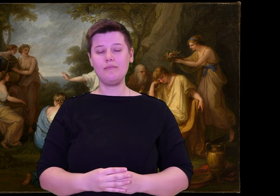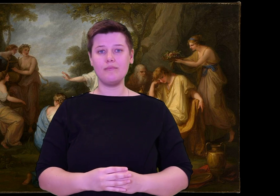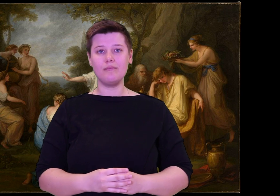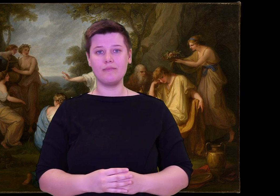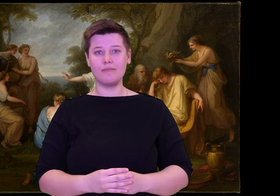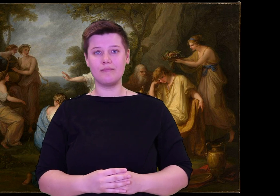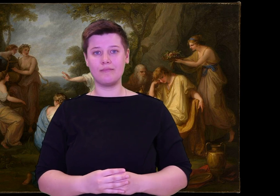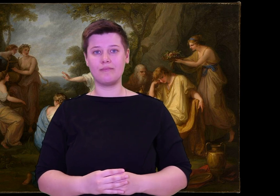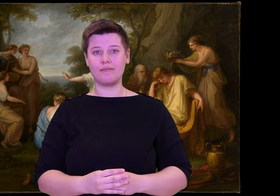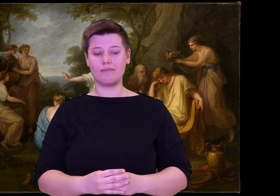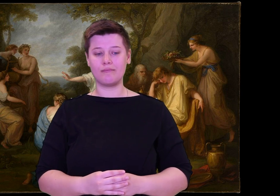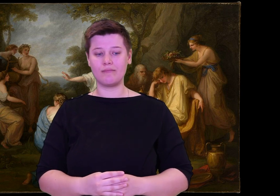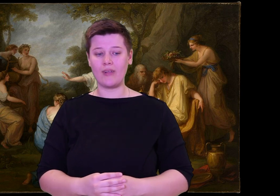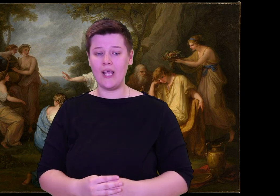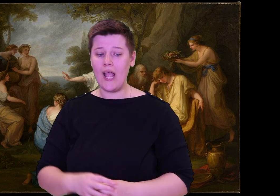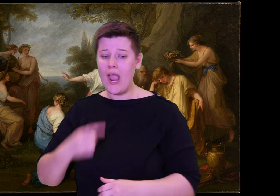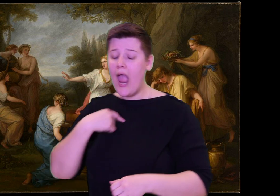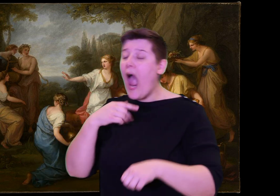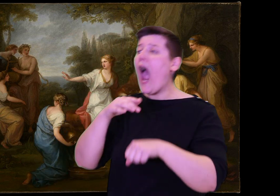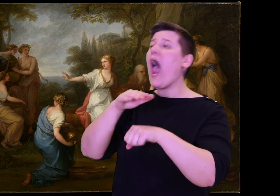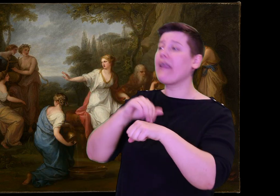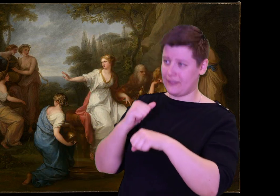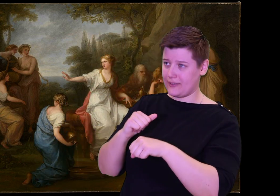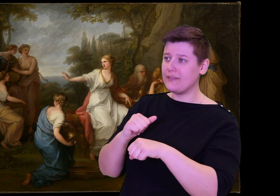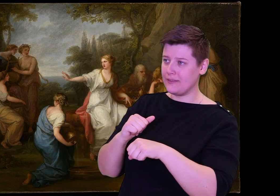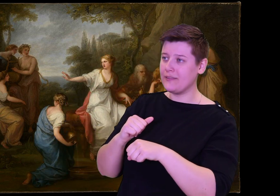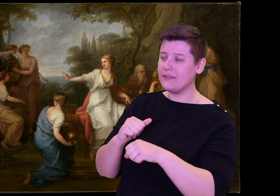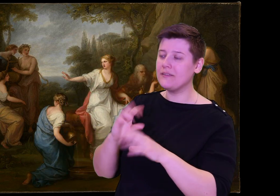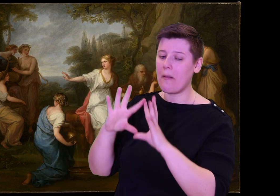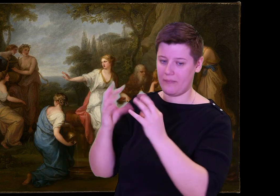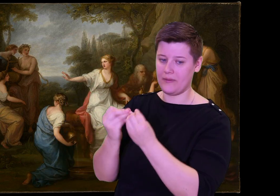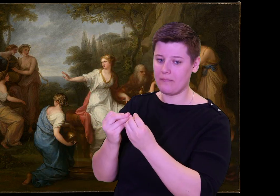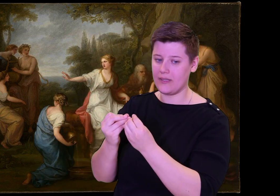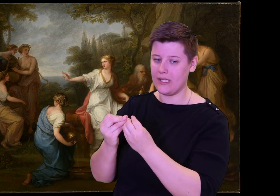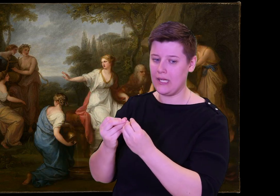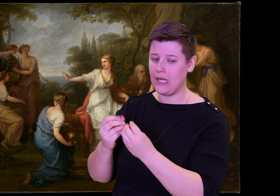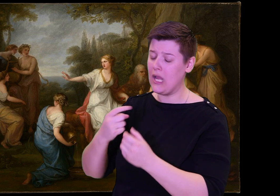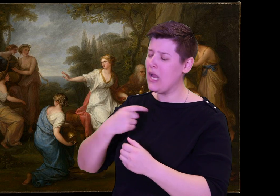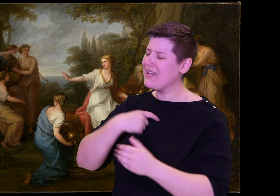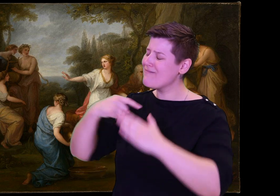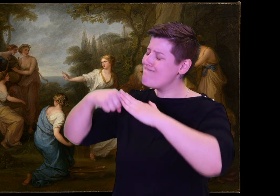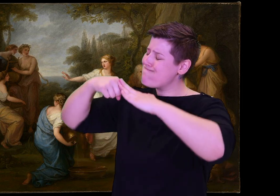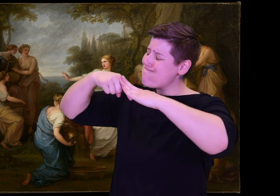Has he learned an army is approaching? Or does he have some other piece of news